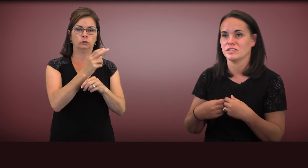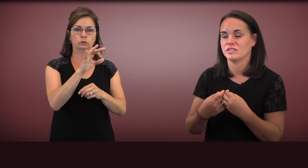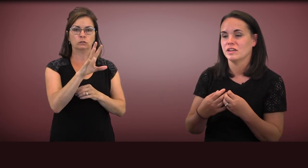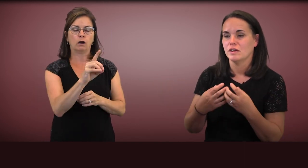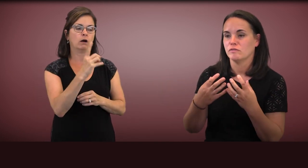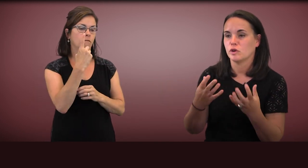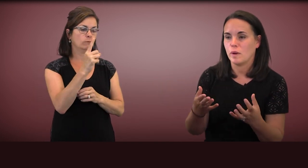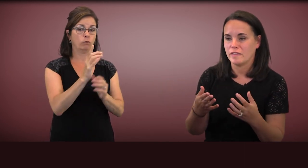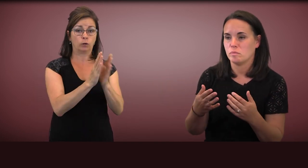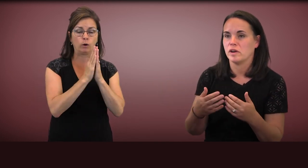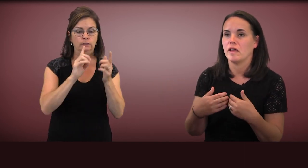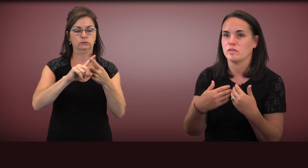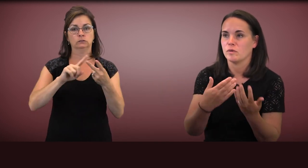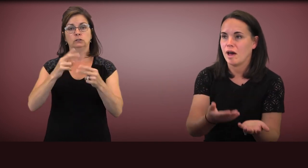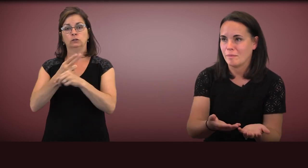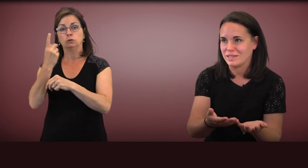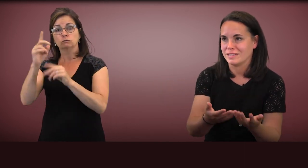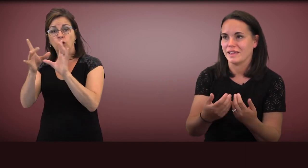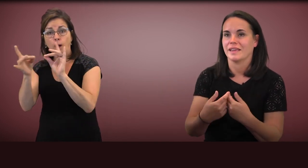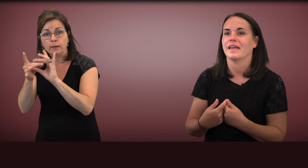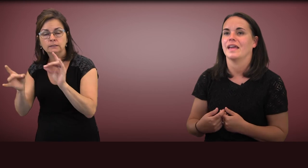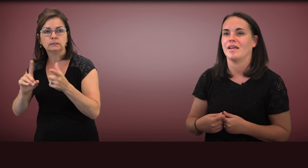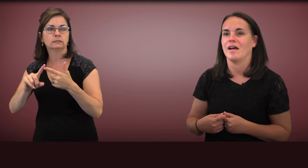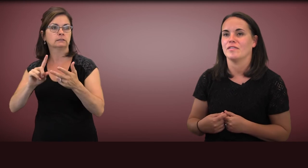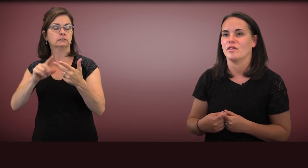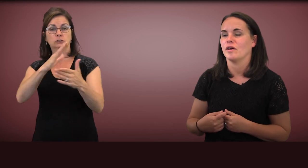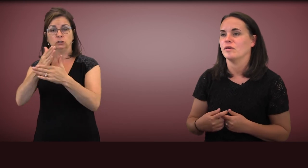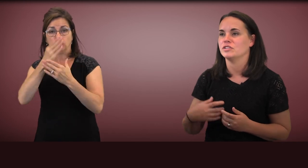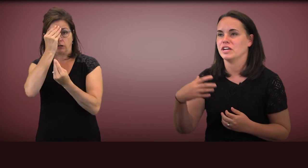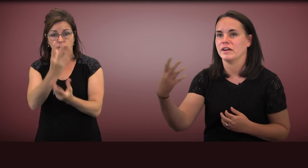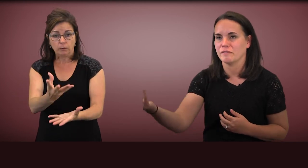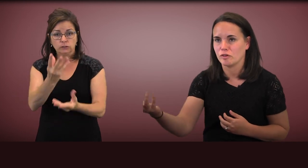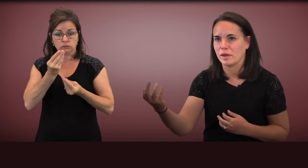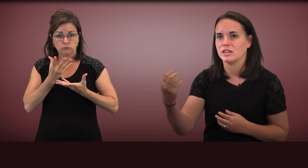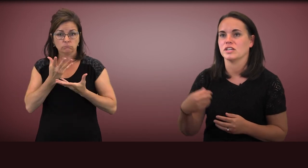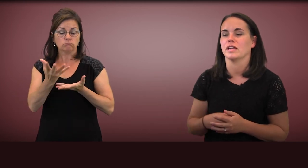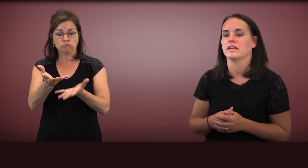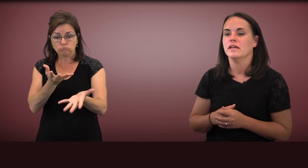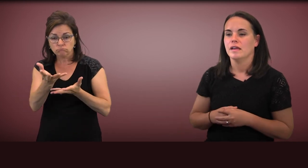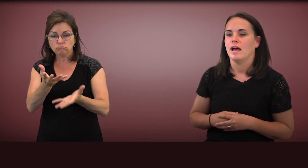not just requests, but also commenting and also sharing information,